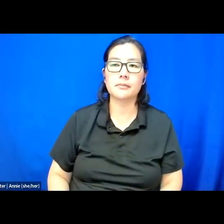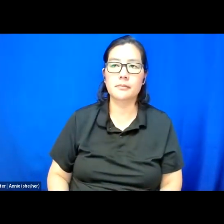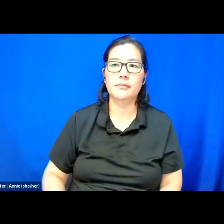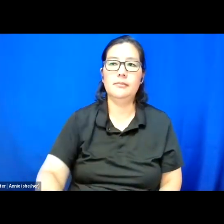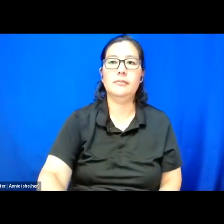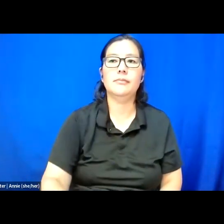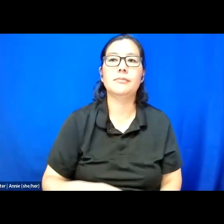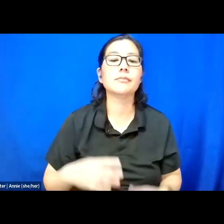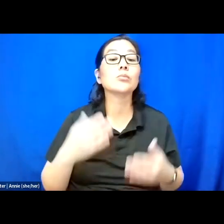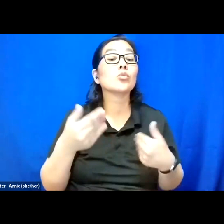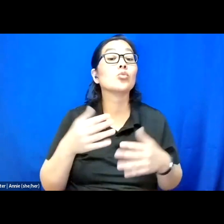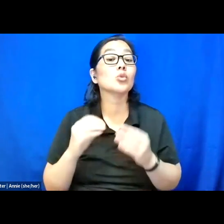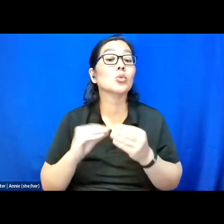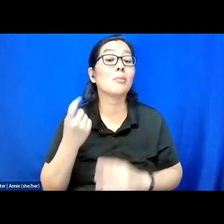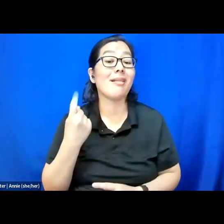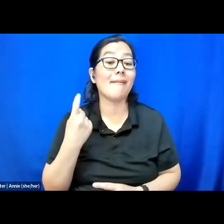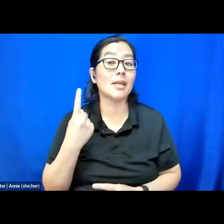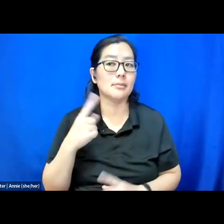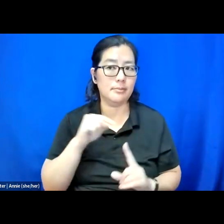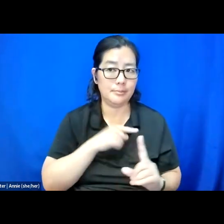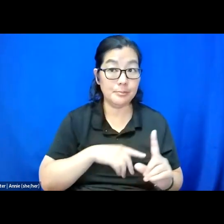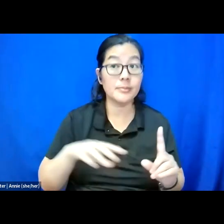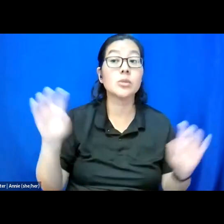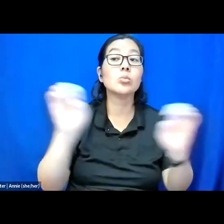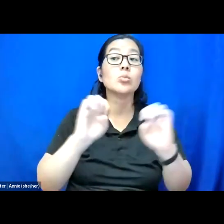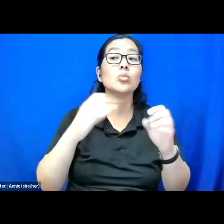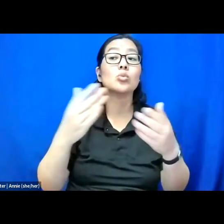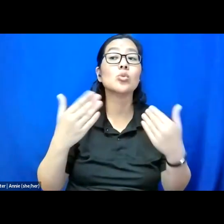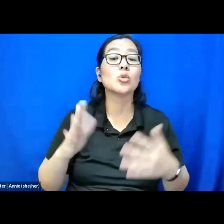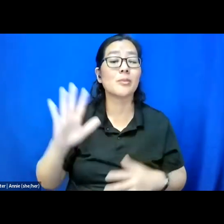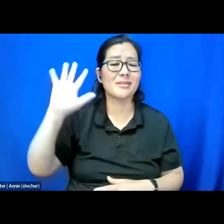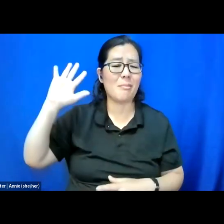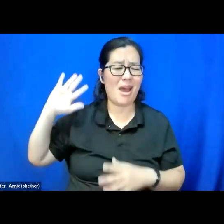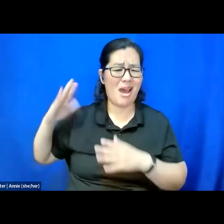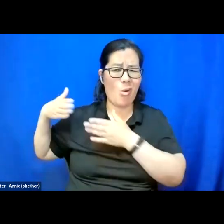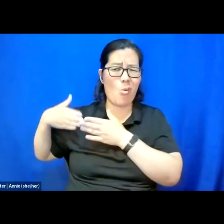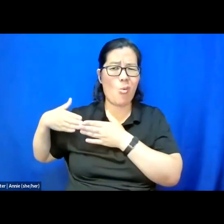Room 11 is the emergency room in the way back corner of UW.